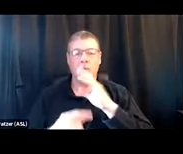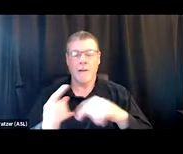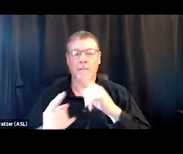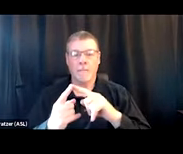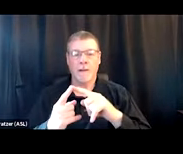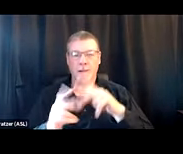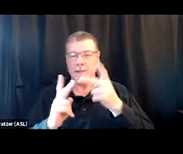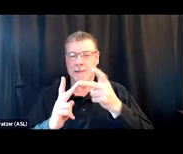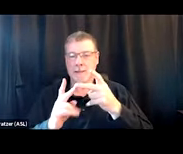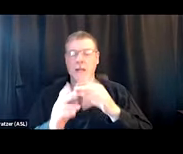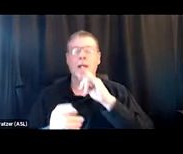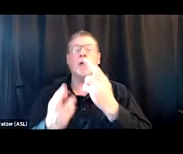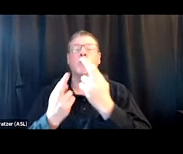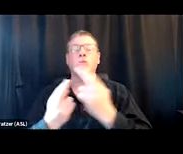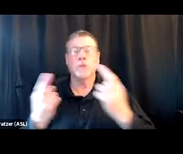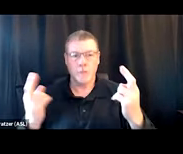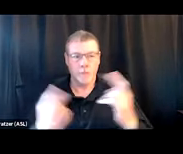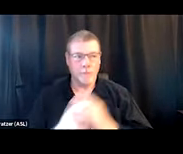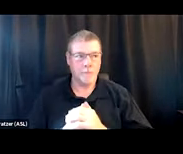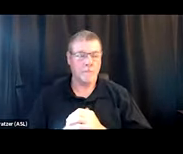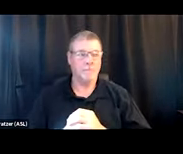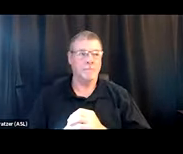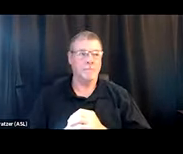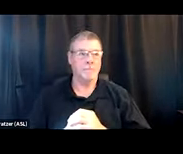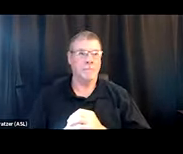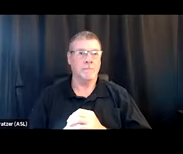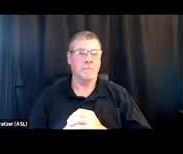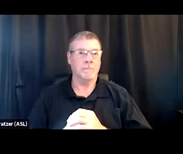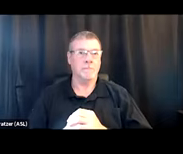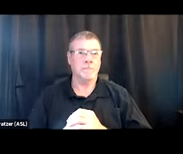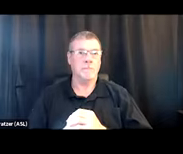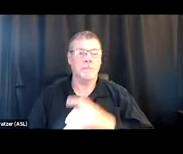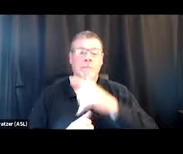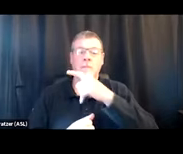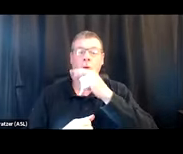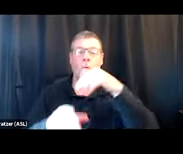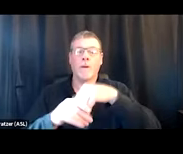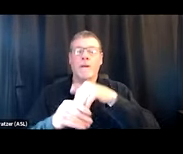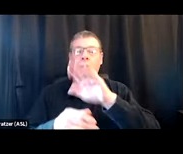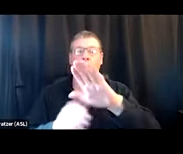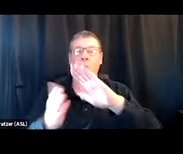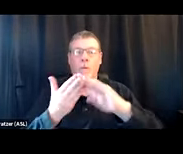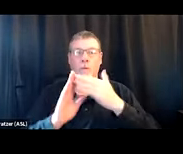is that resource mapping, right? So who is in your community? What level of care are they?